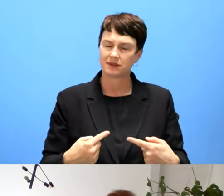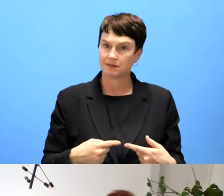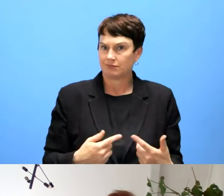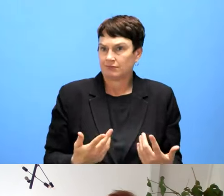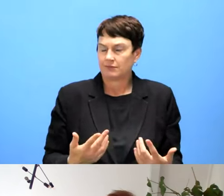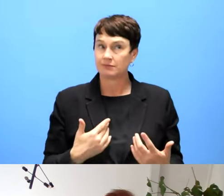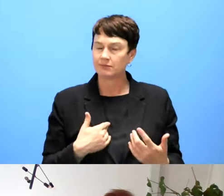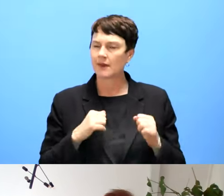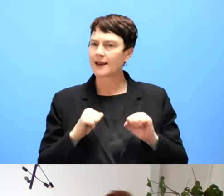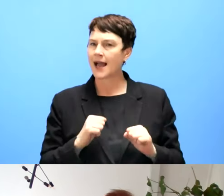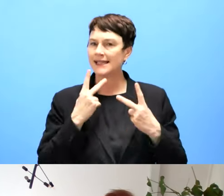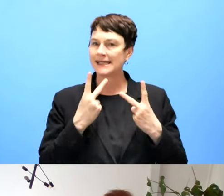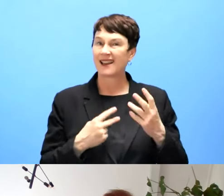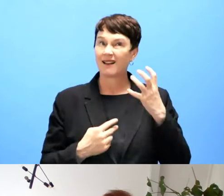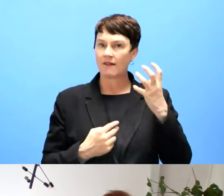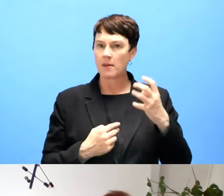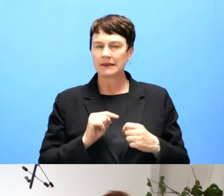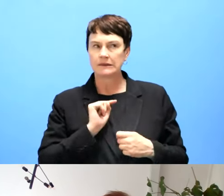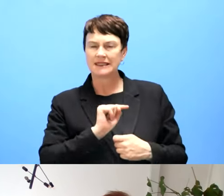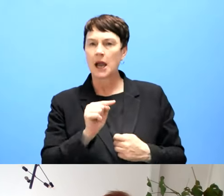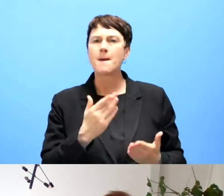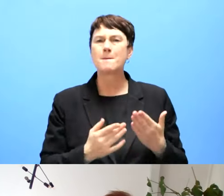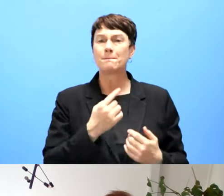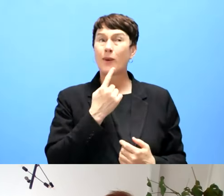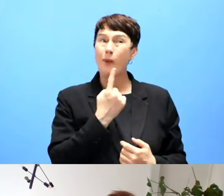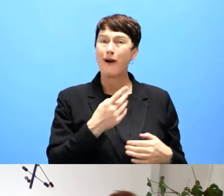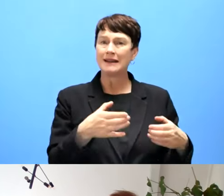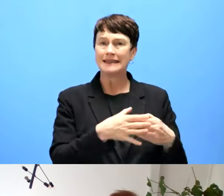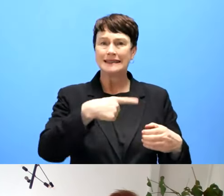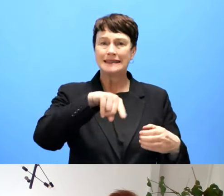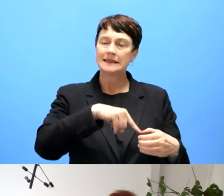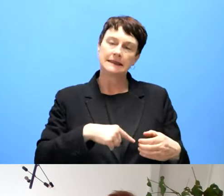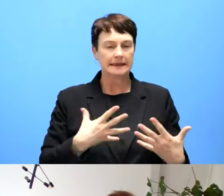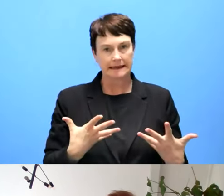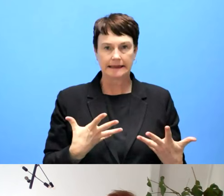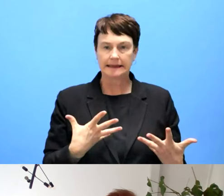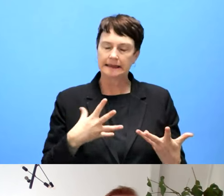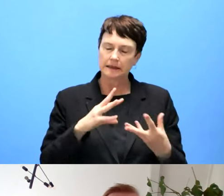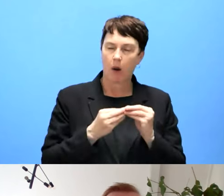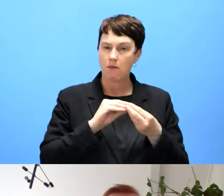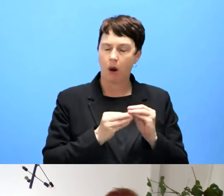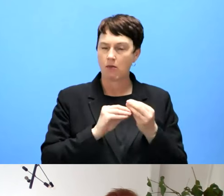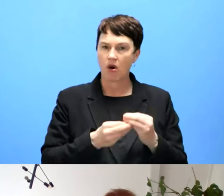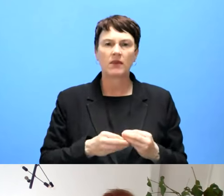with our problems, help them out, and do things like that. Yeah, we're working on that right now.